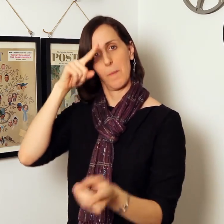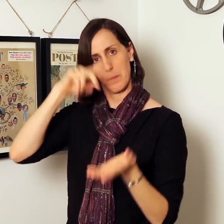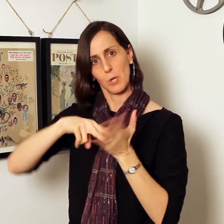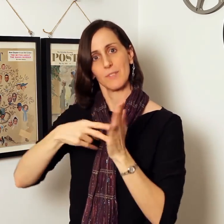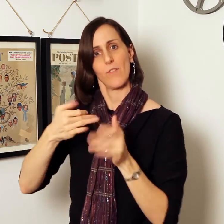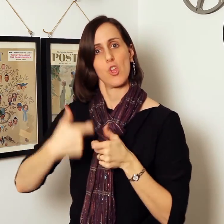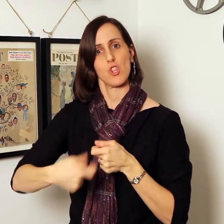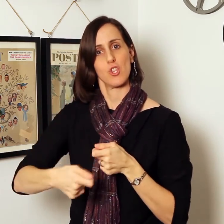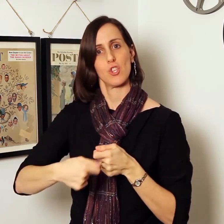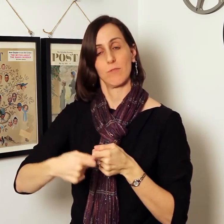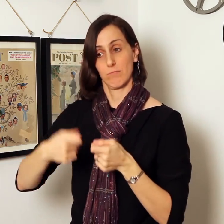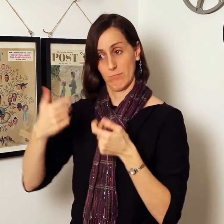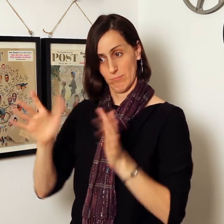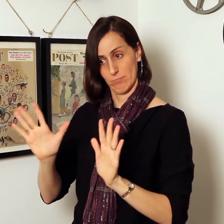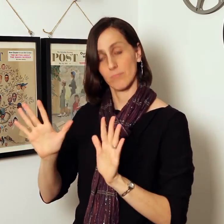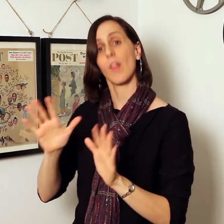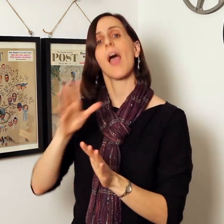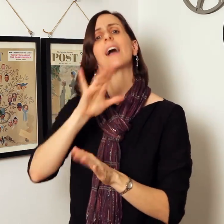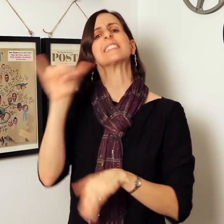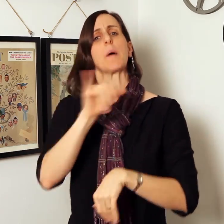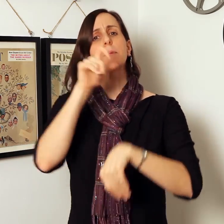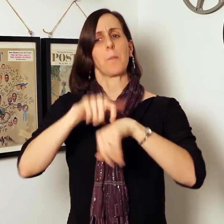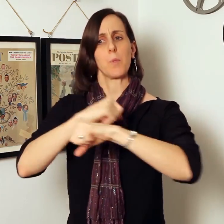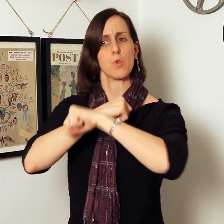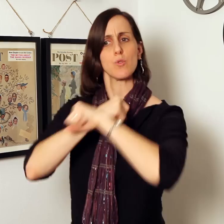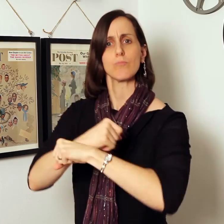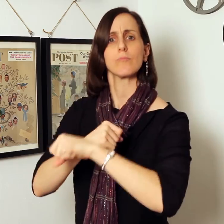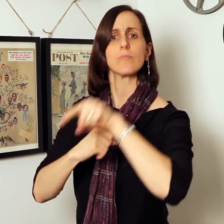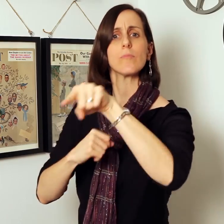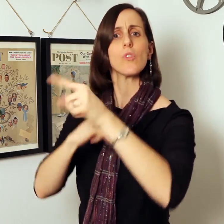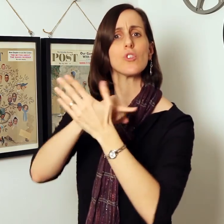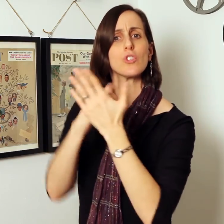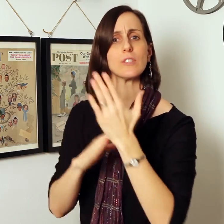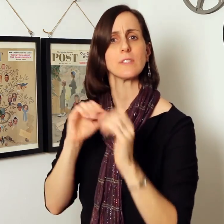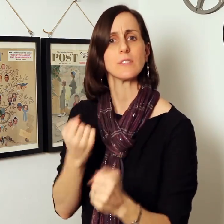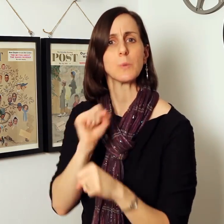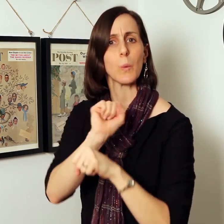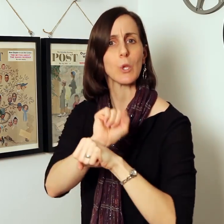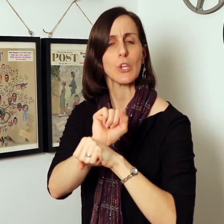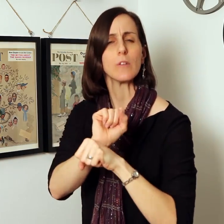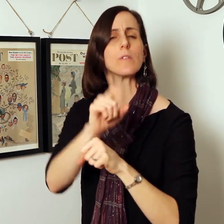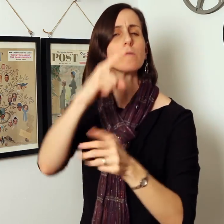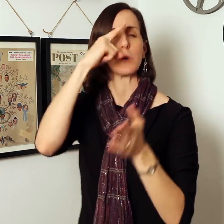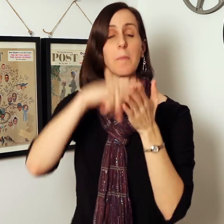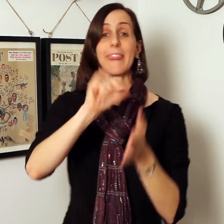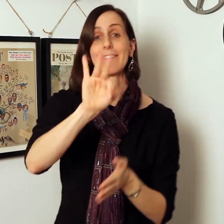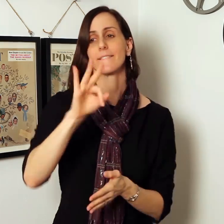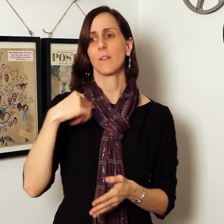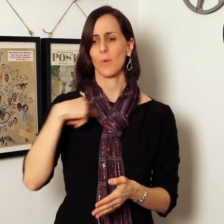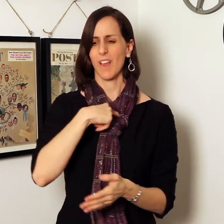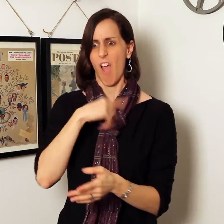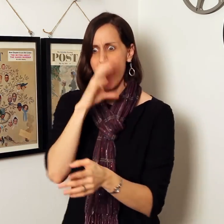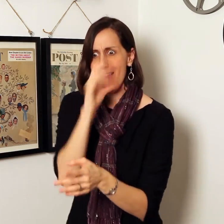them for the playing cards project. At the same time, the artists will be protected. For example, if we like a